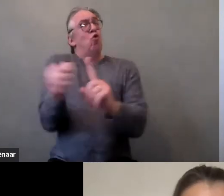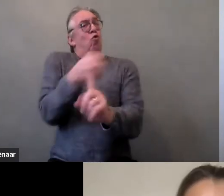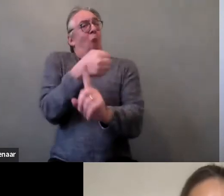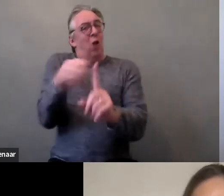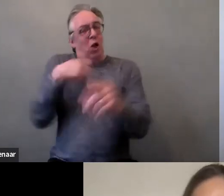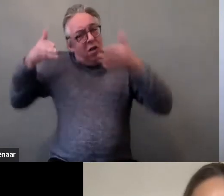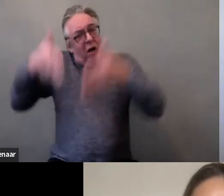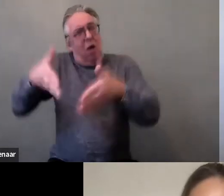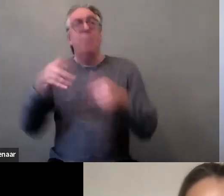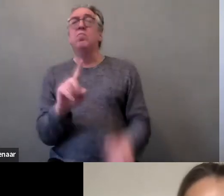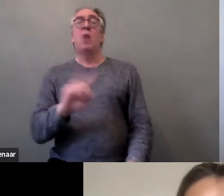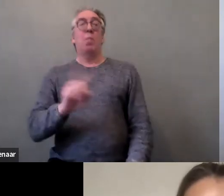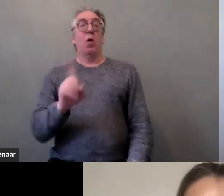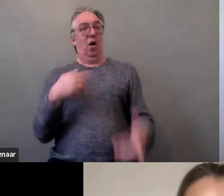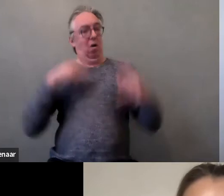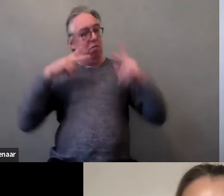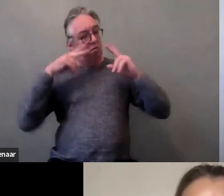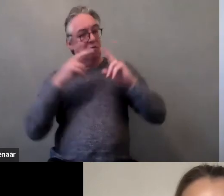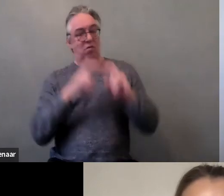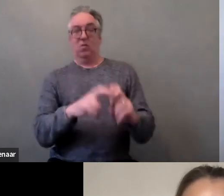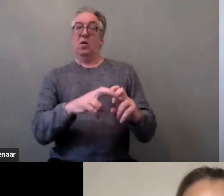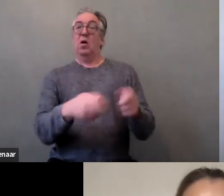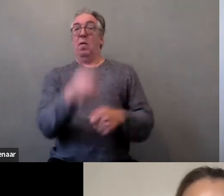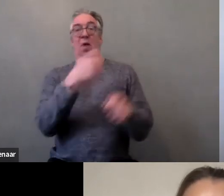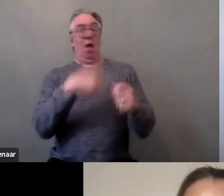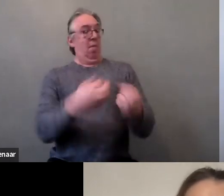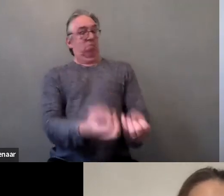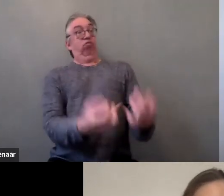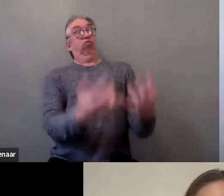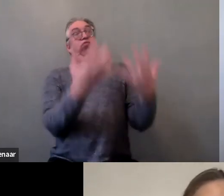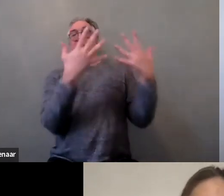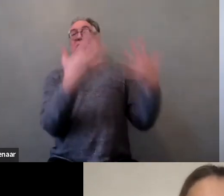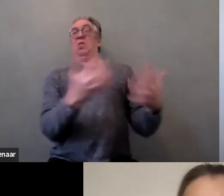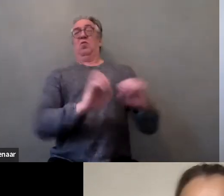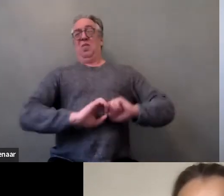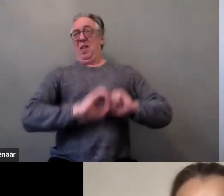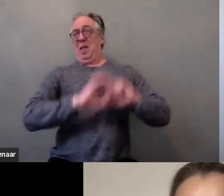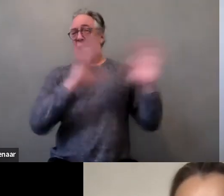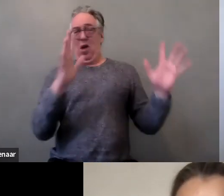it became a central topic due to the ubiquity of stories.